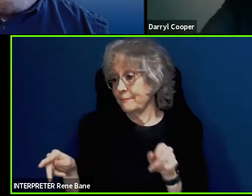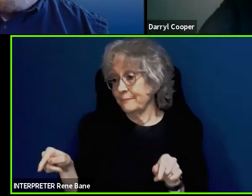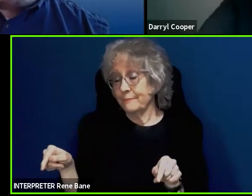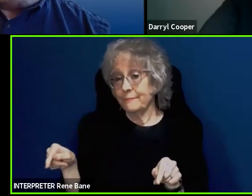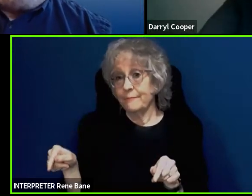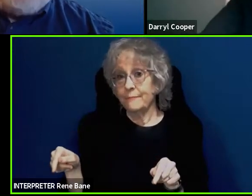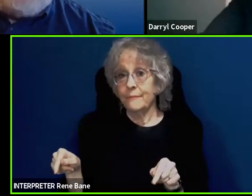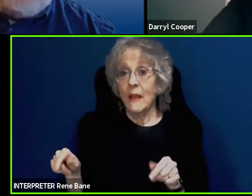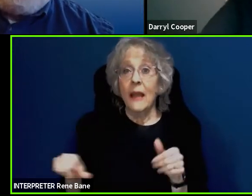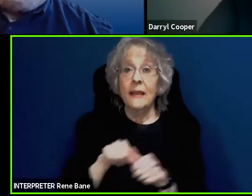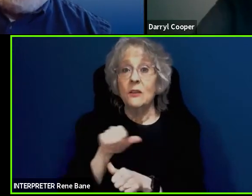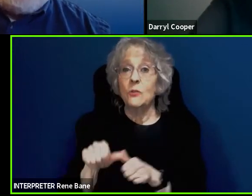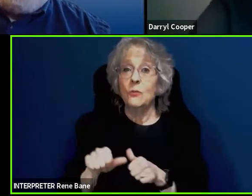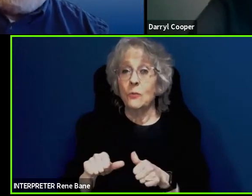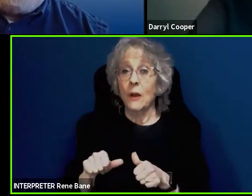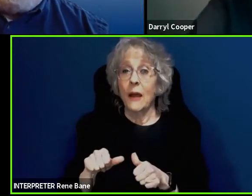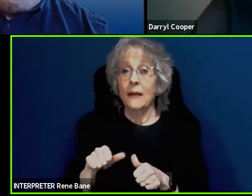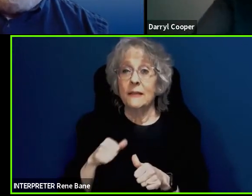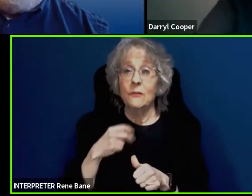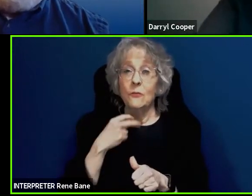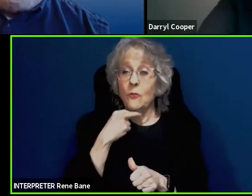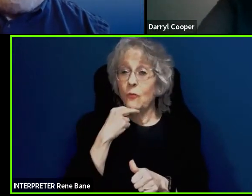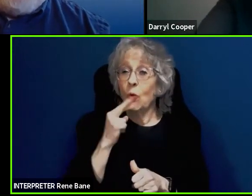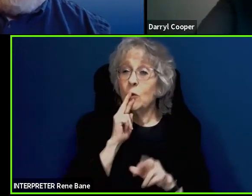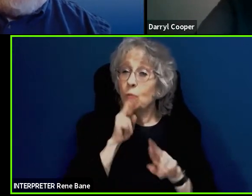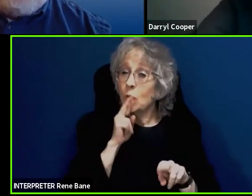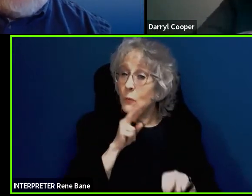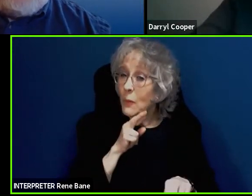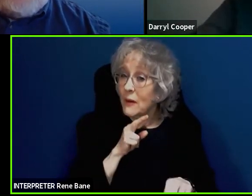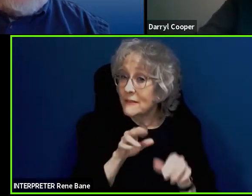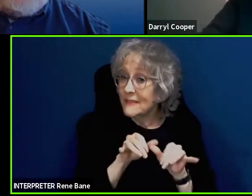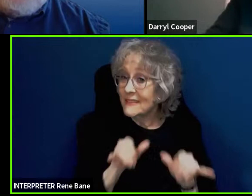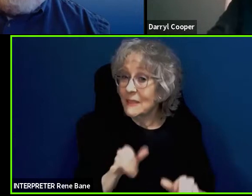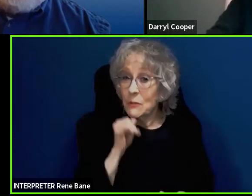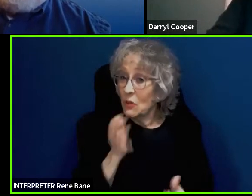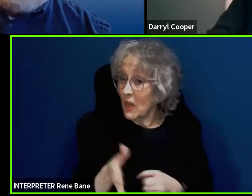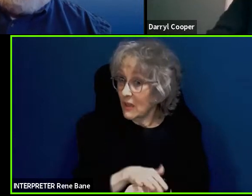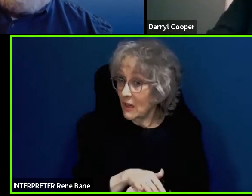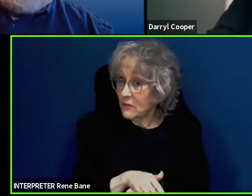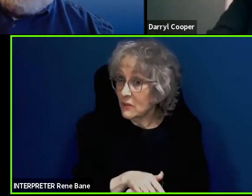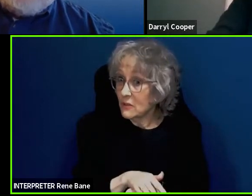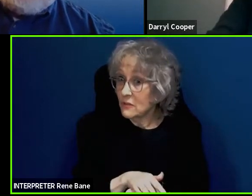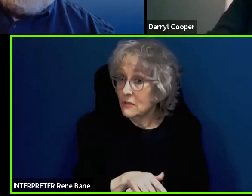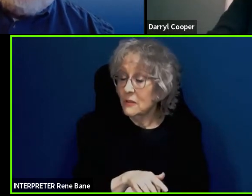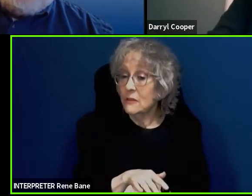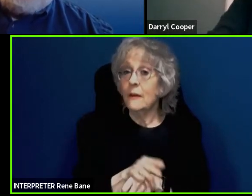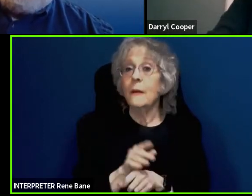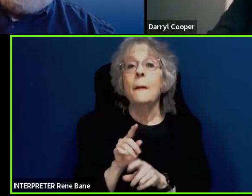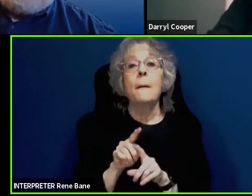voice response systems are not covered by the FCC regulation. But so, the question is when